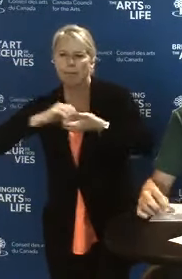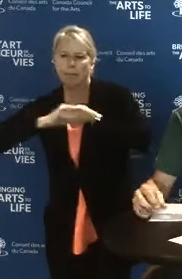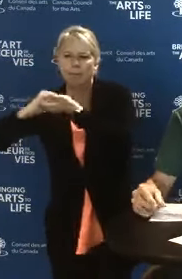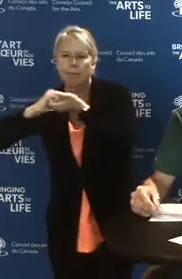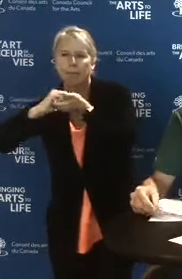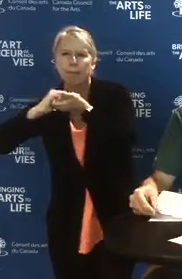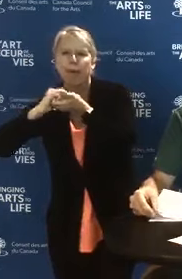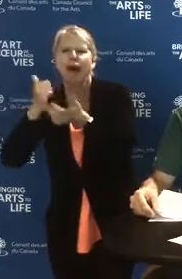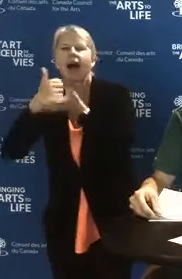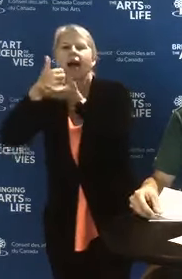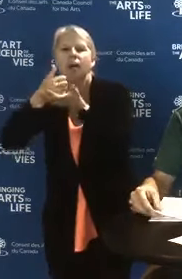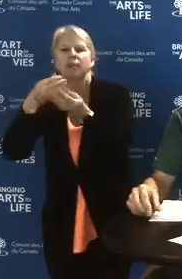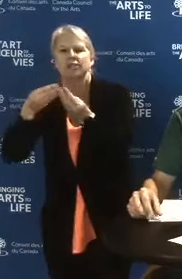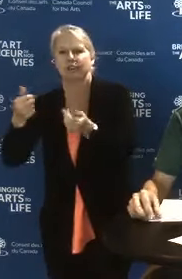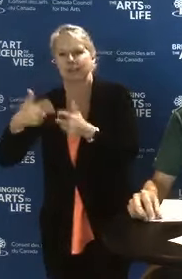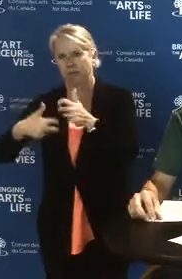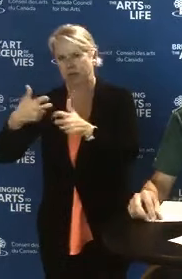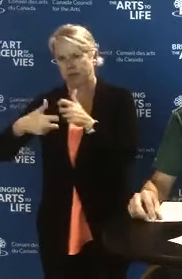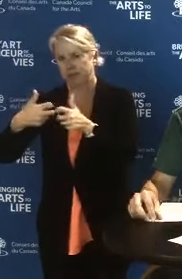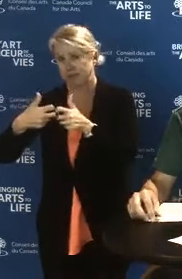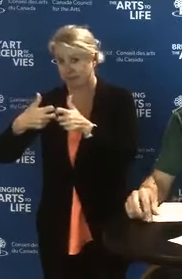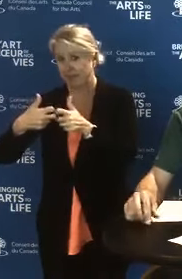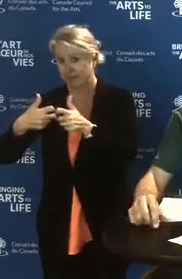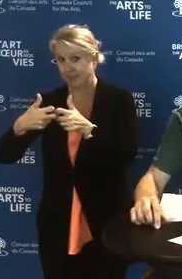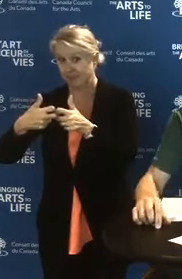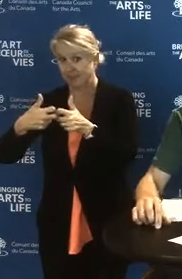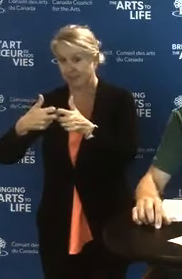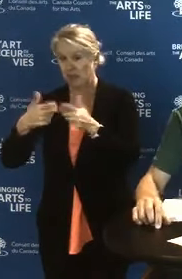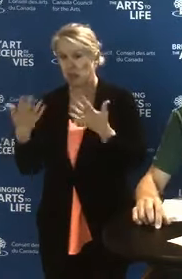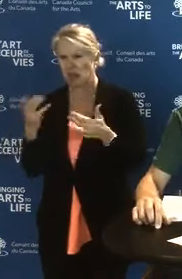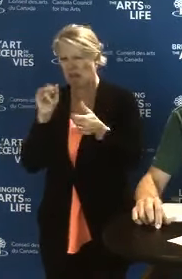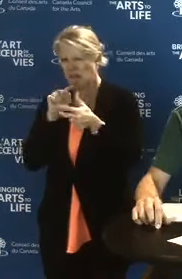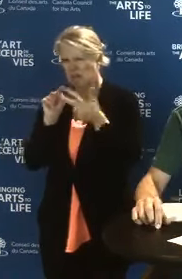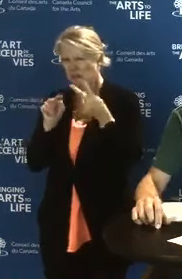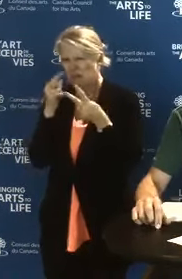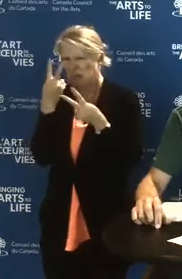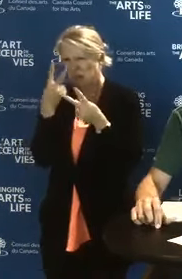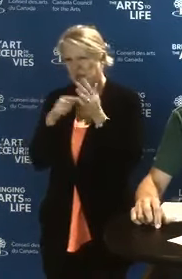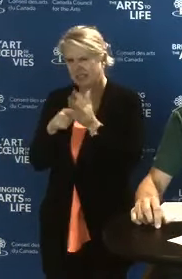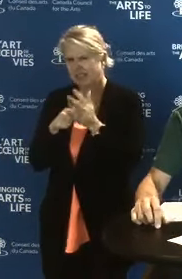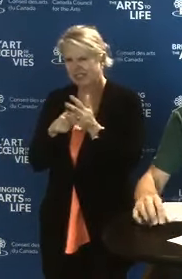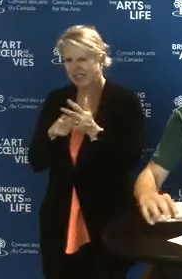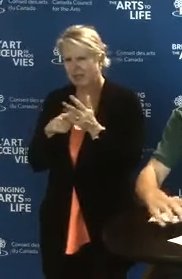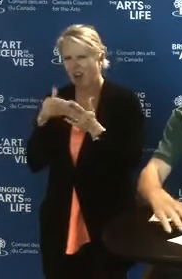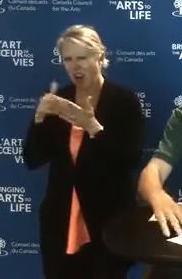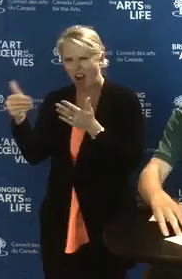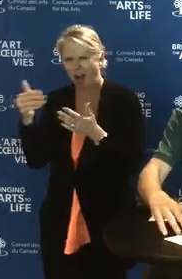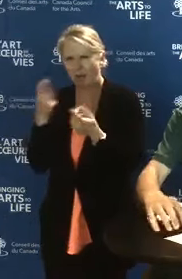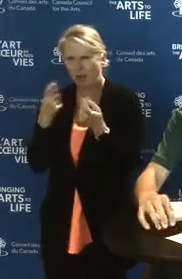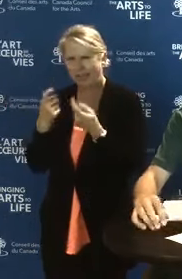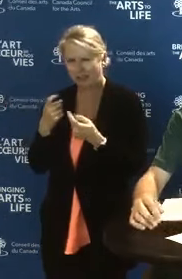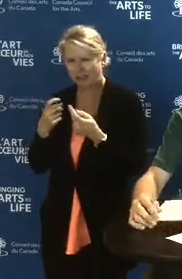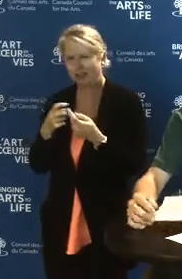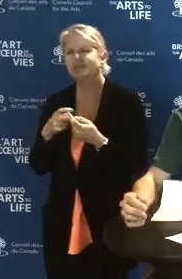Now that we've touched on a few common questions that we encounter, let's take a look at the third component of the fund,